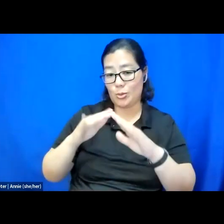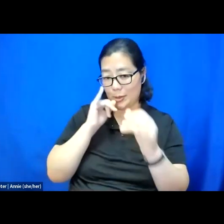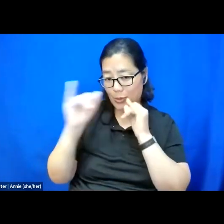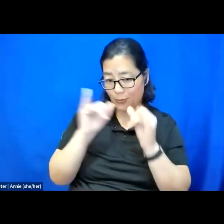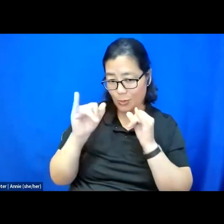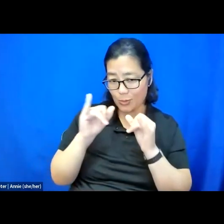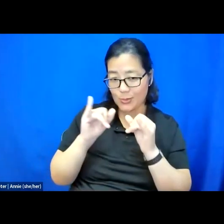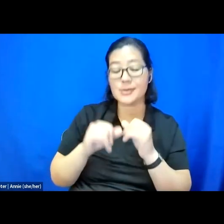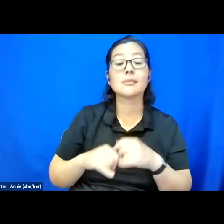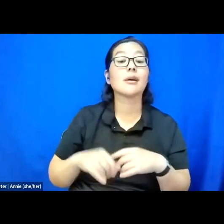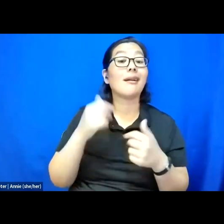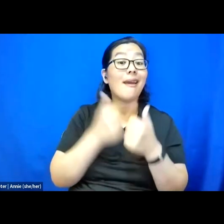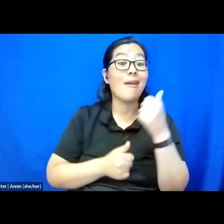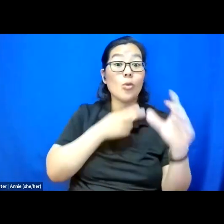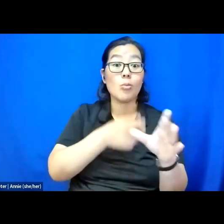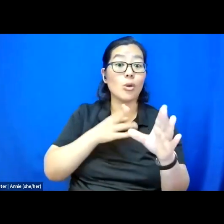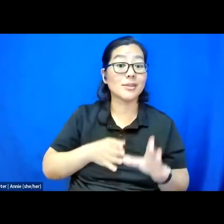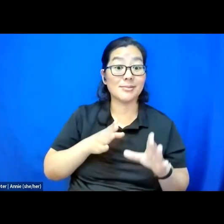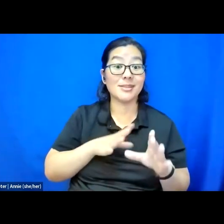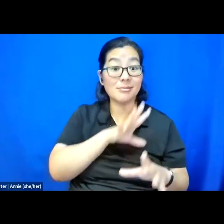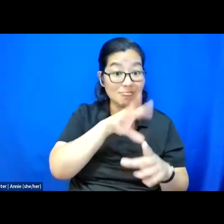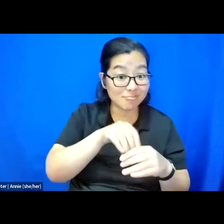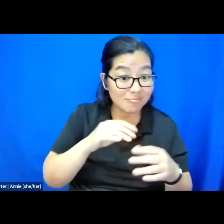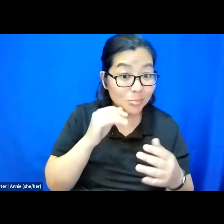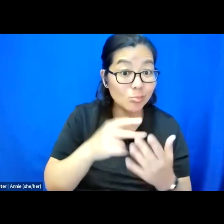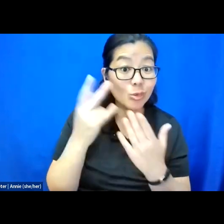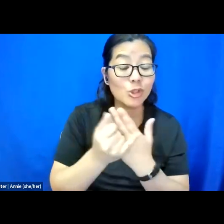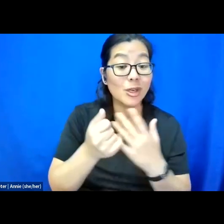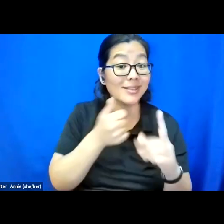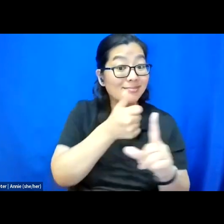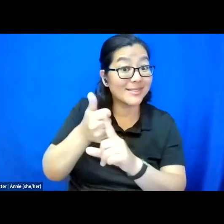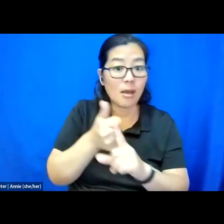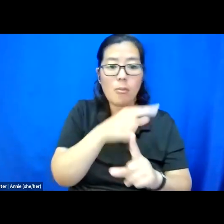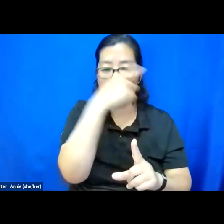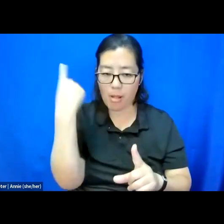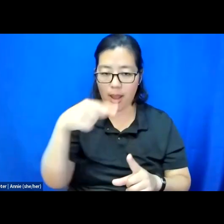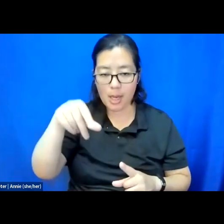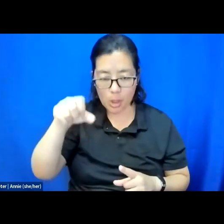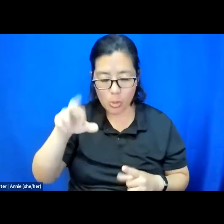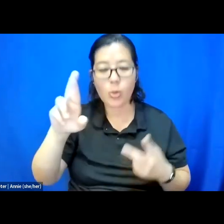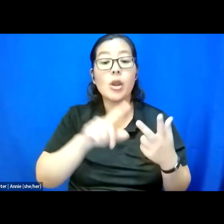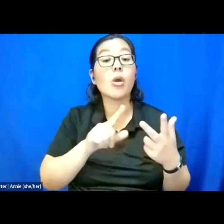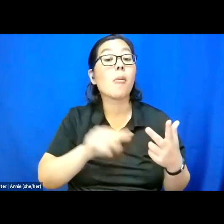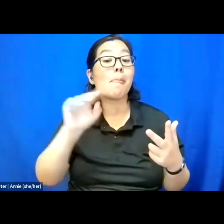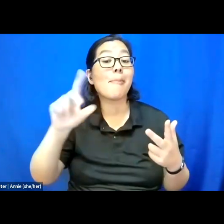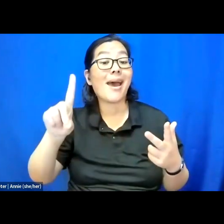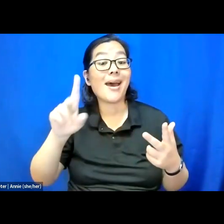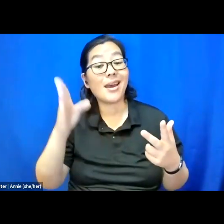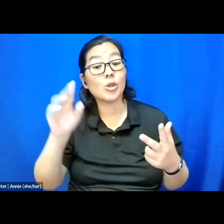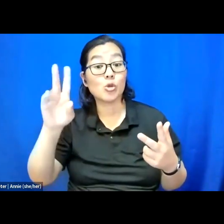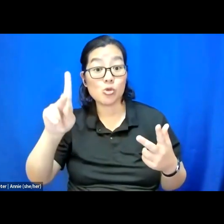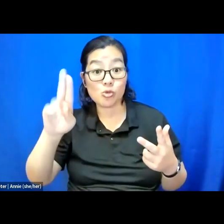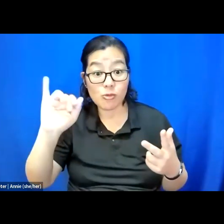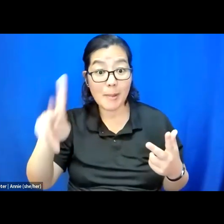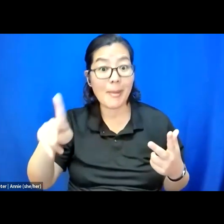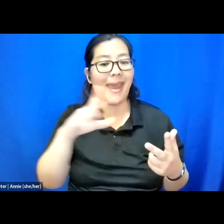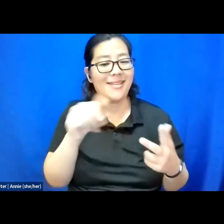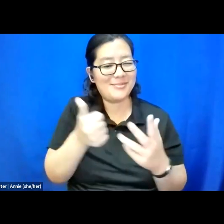and every participant in this project is black, queer, mad Krip and an abolitionist.